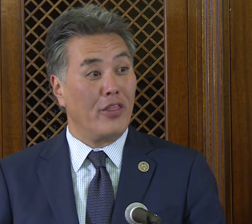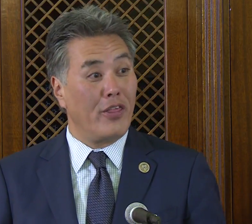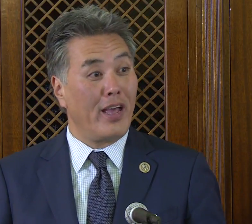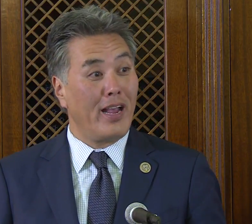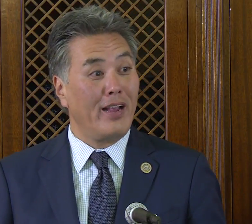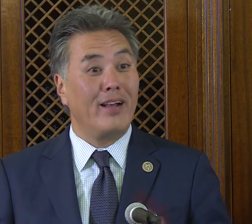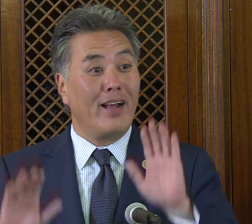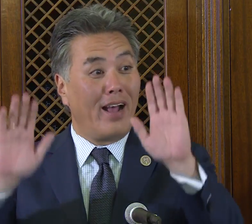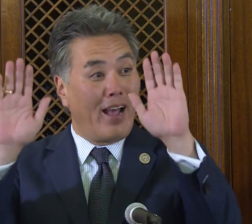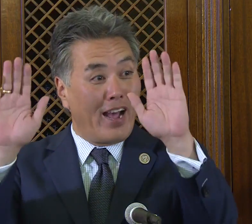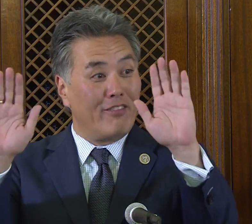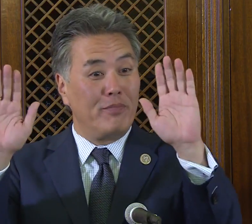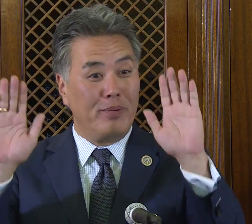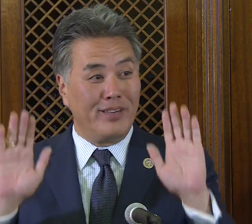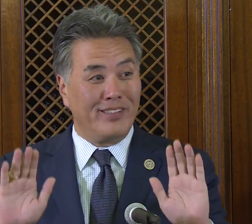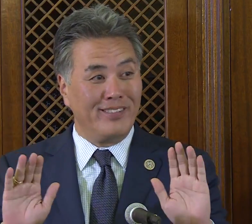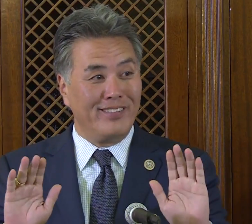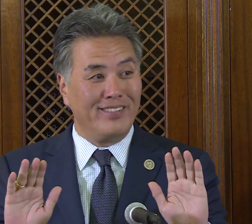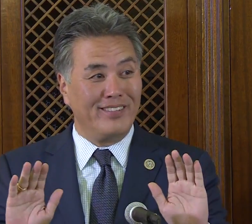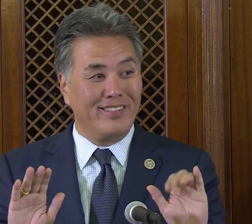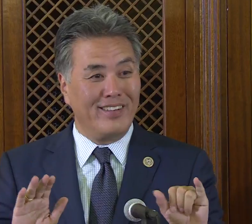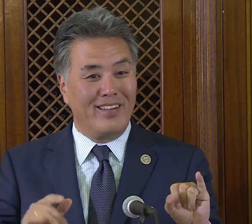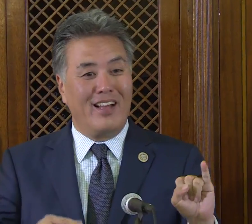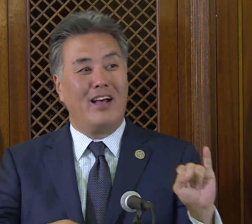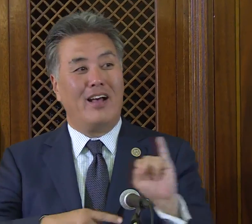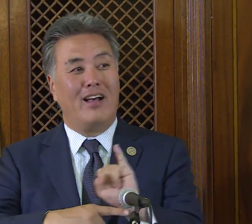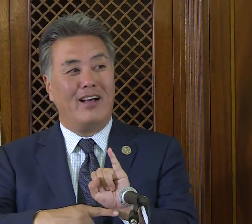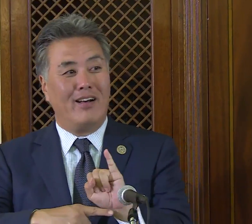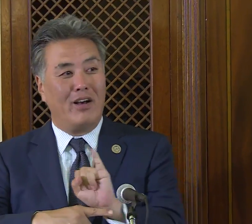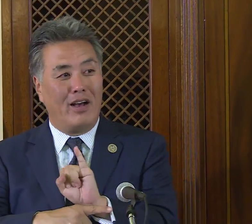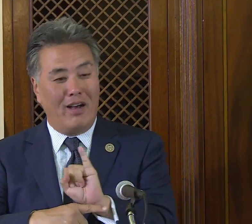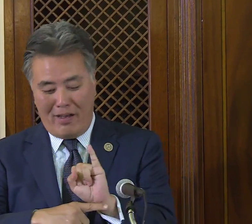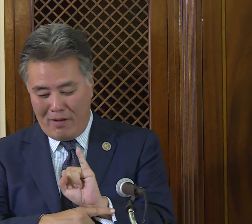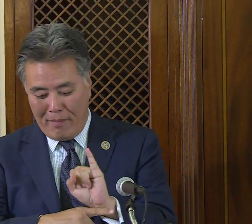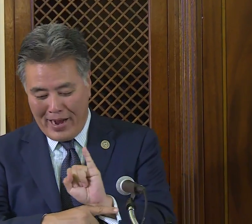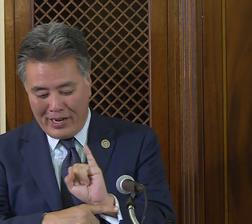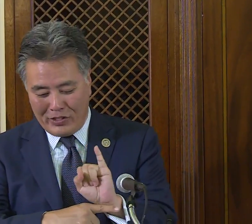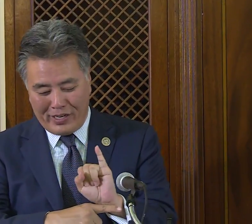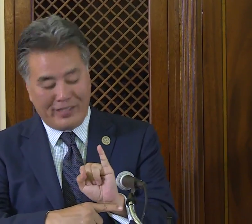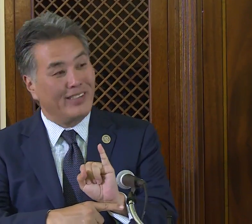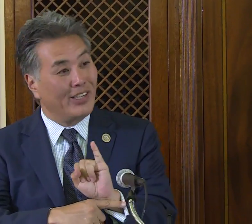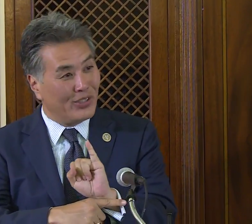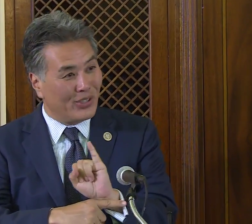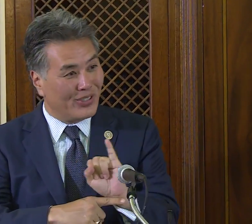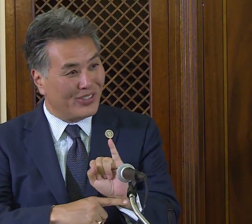they have been amazing interns, amazing interns.